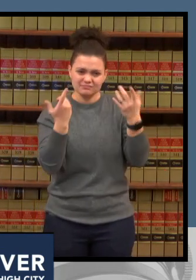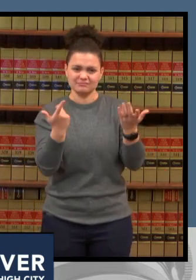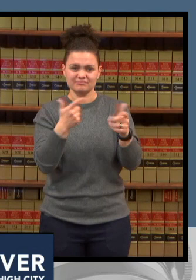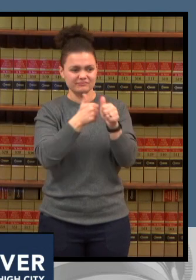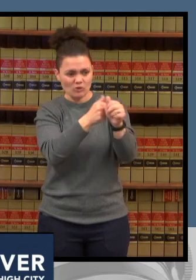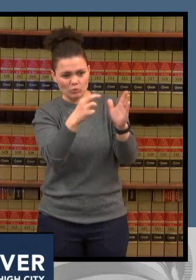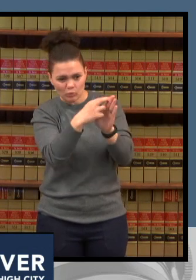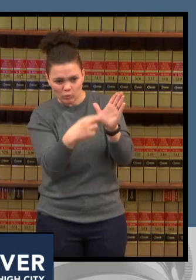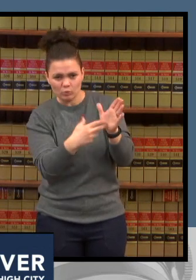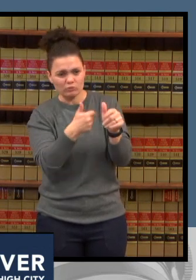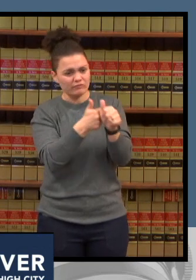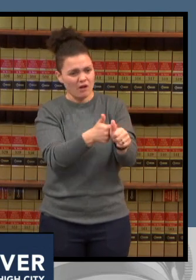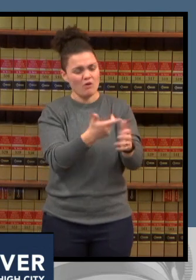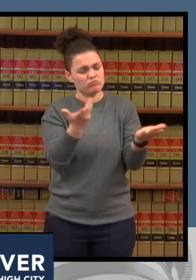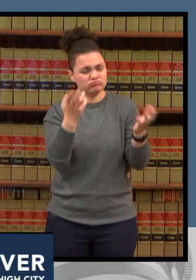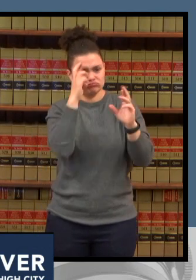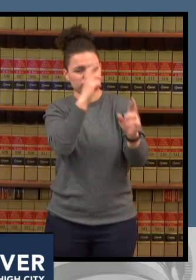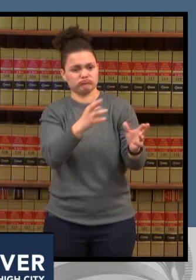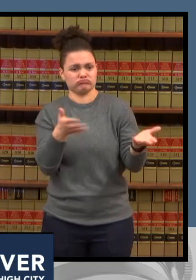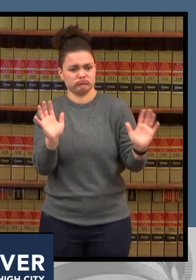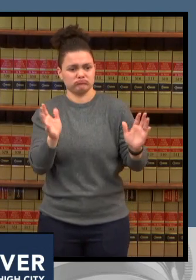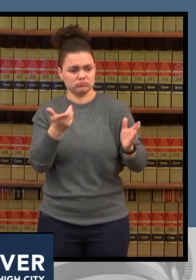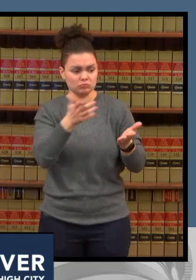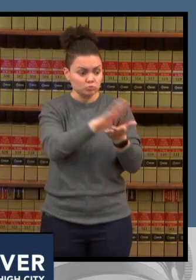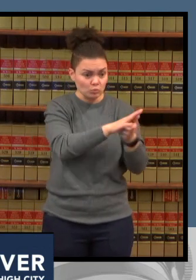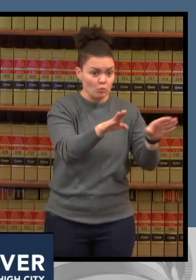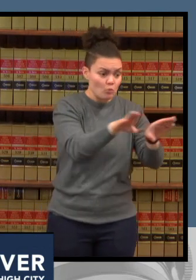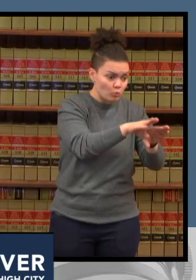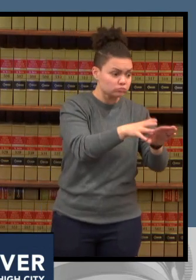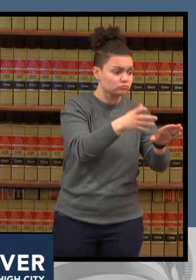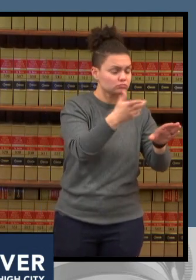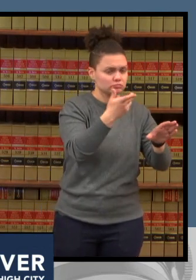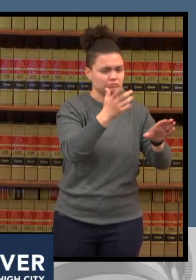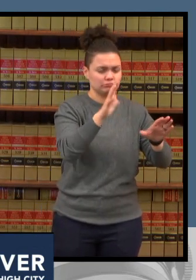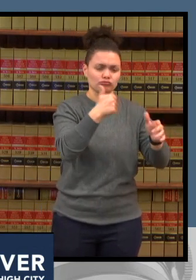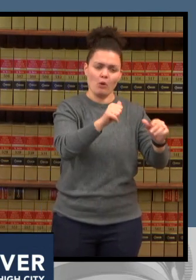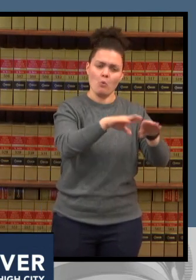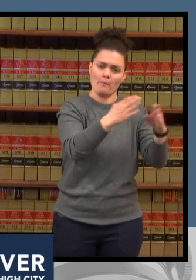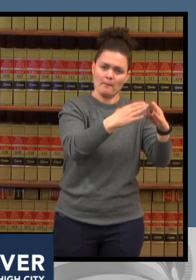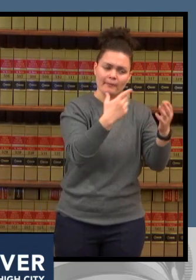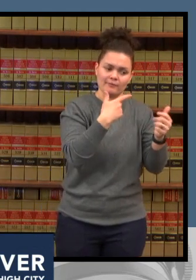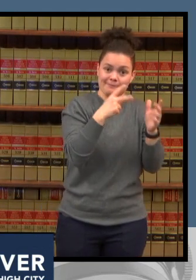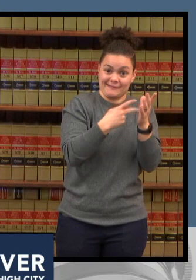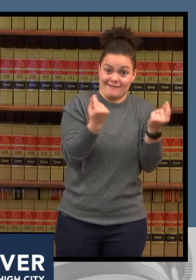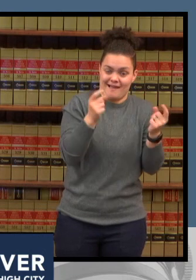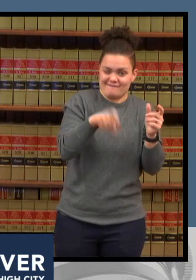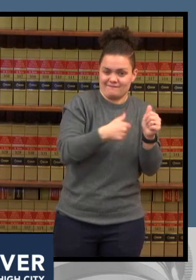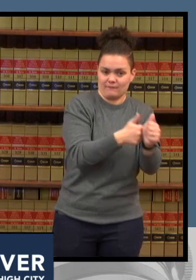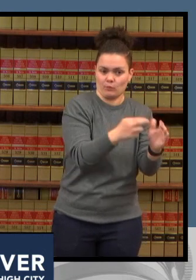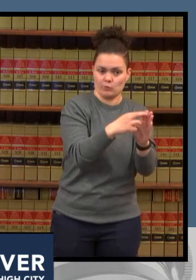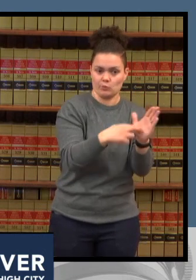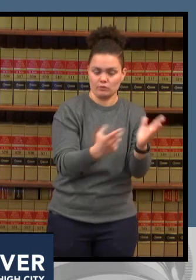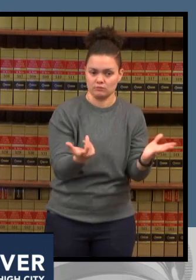part so we can keep schools open for in-person learning thank you dr comstock let's go uh